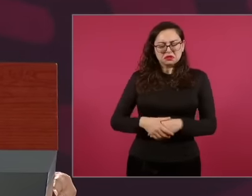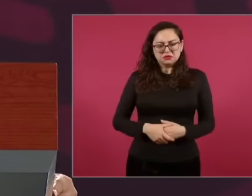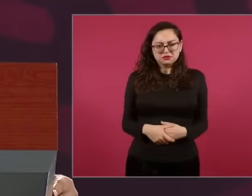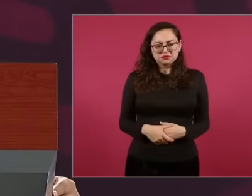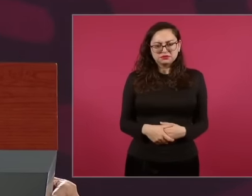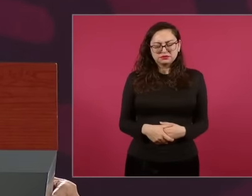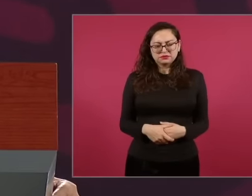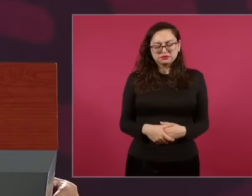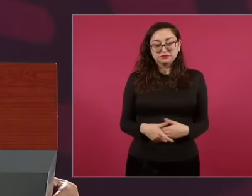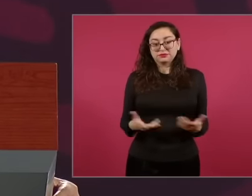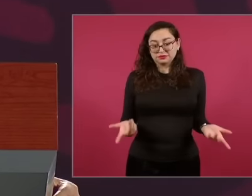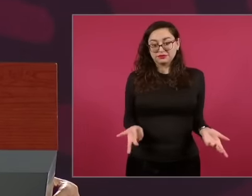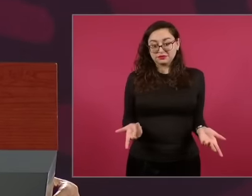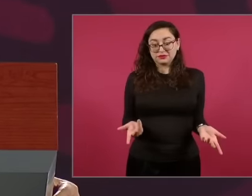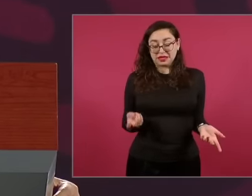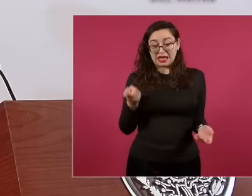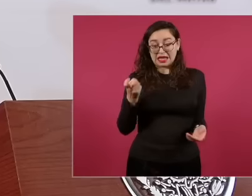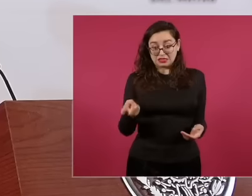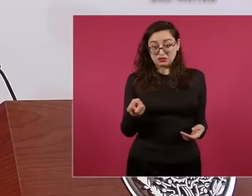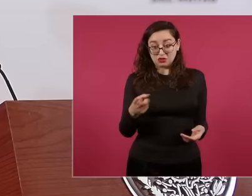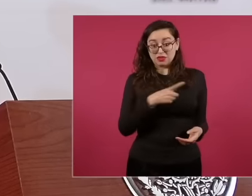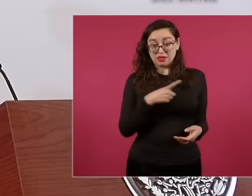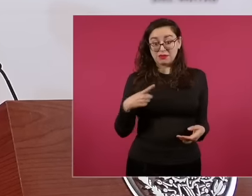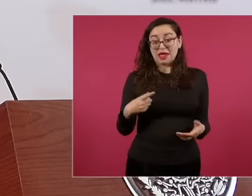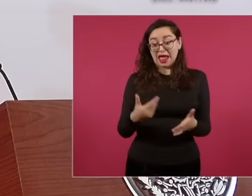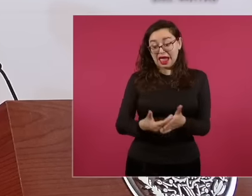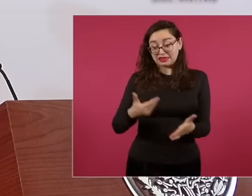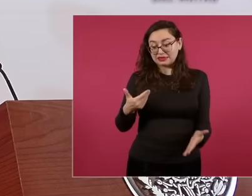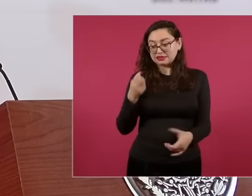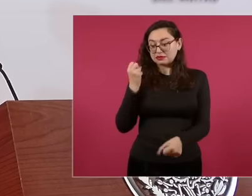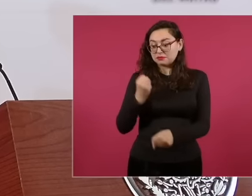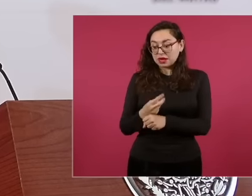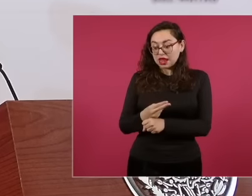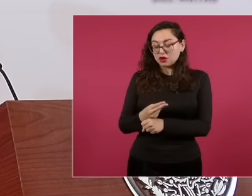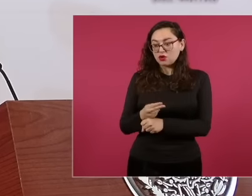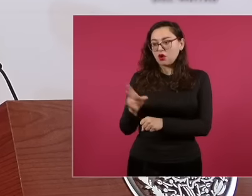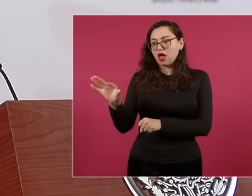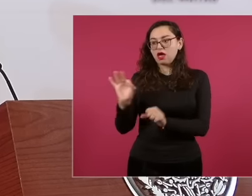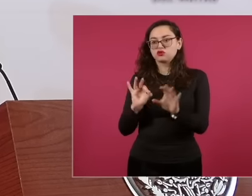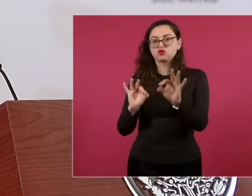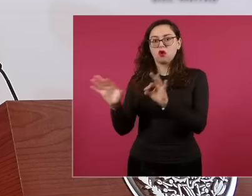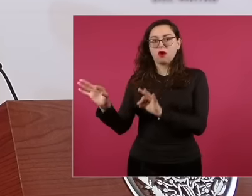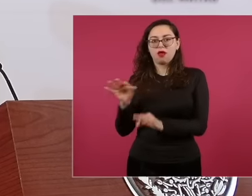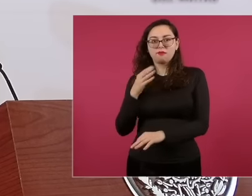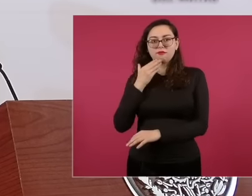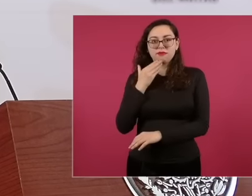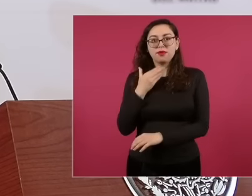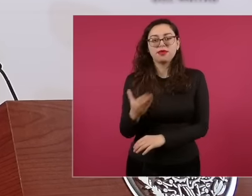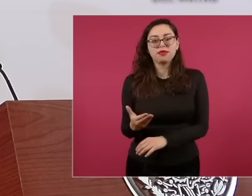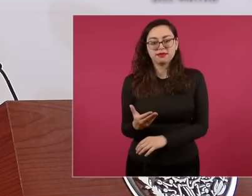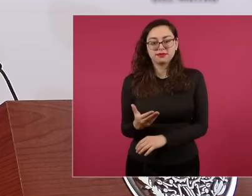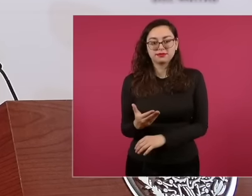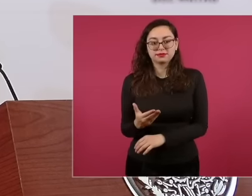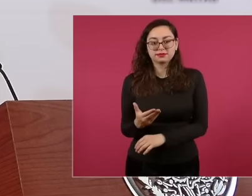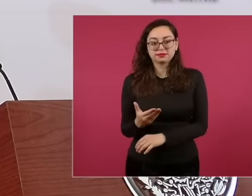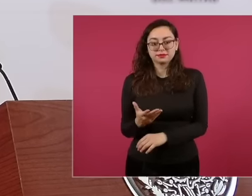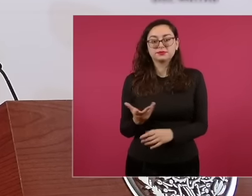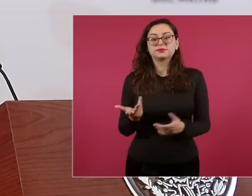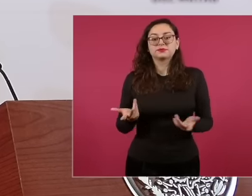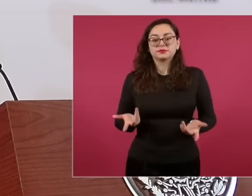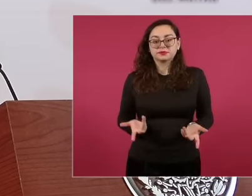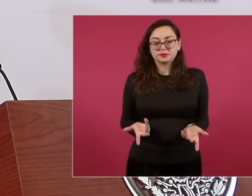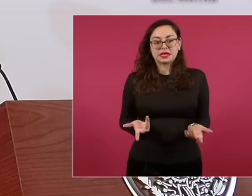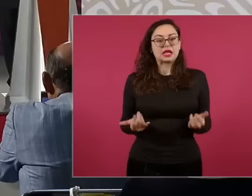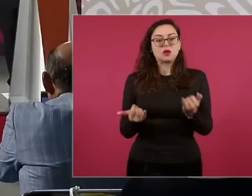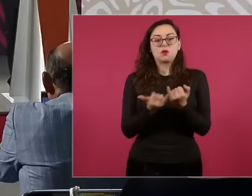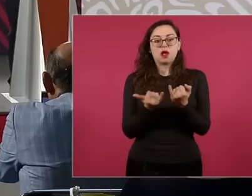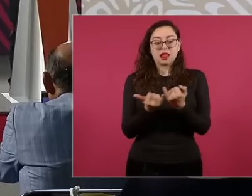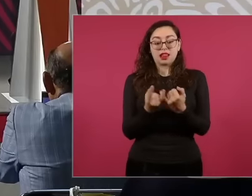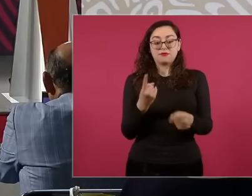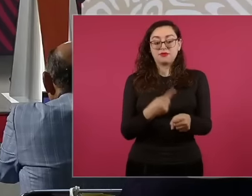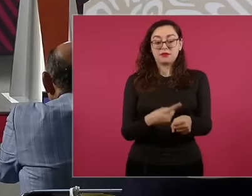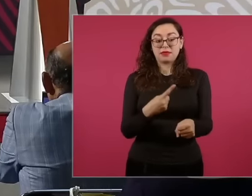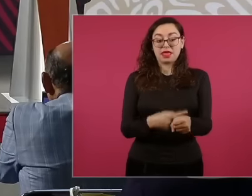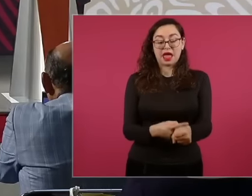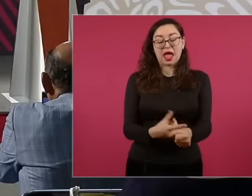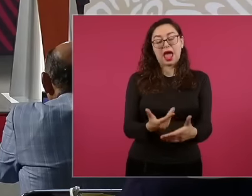prevention is the same as facing diseases. Prevention is better than